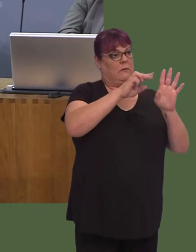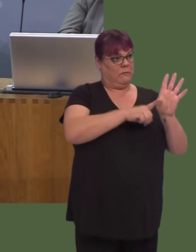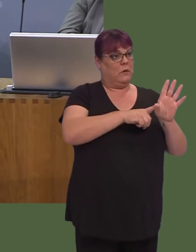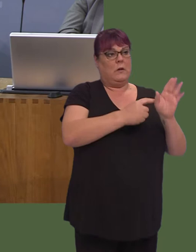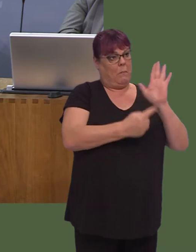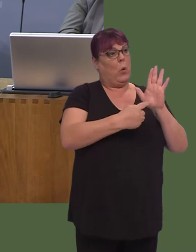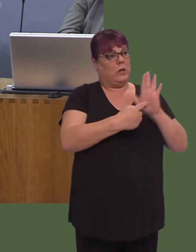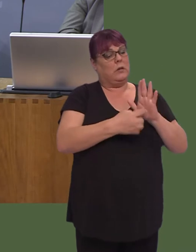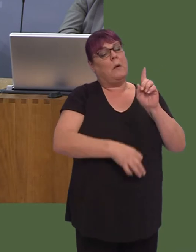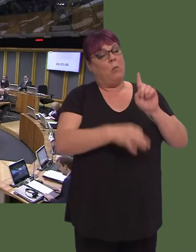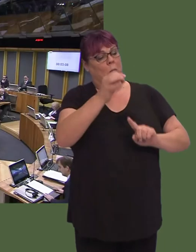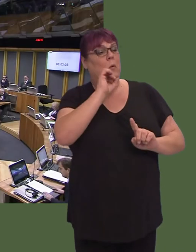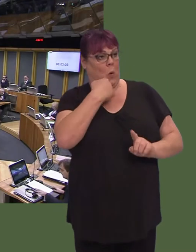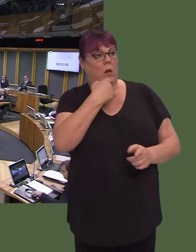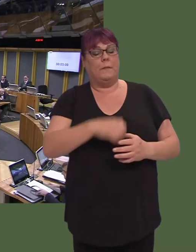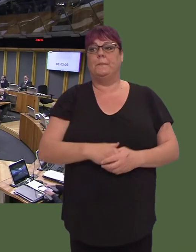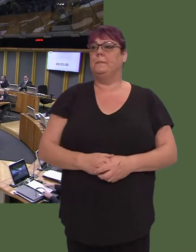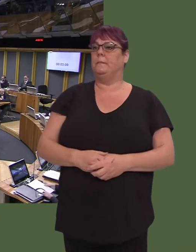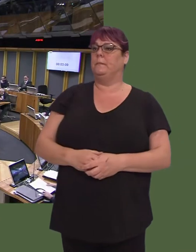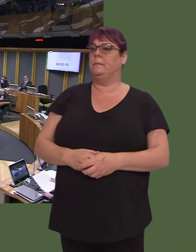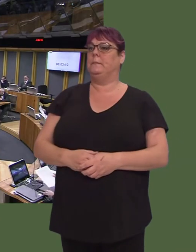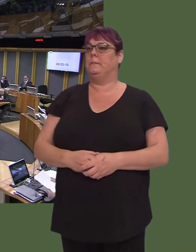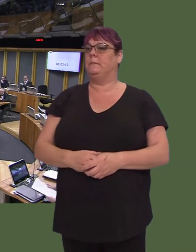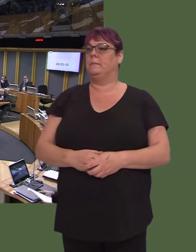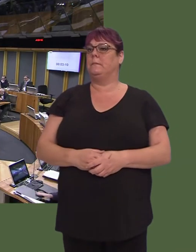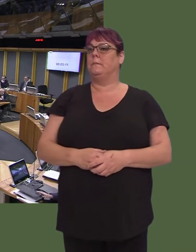Bethan Sayed AM: The Welsh transport appraisal guidance report that proposes the closure